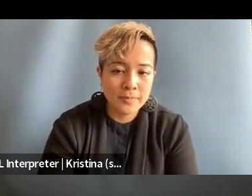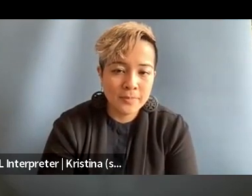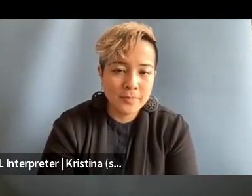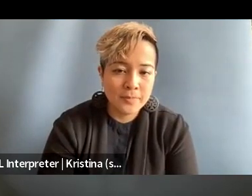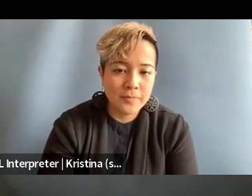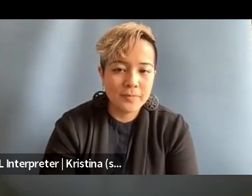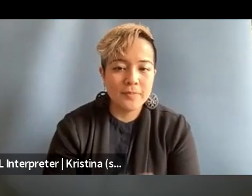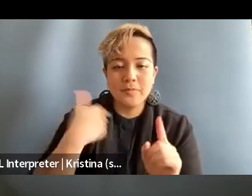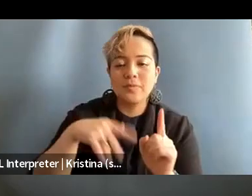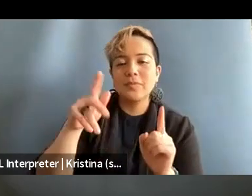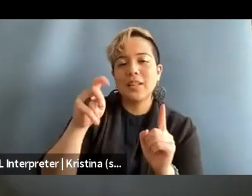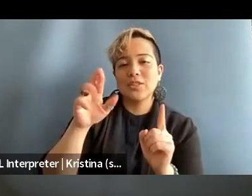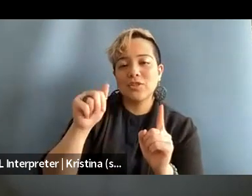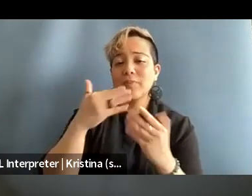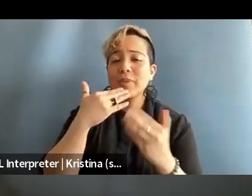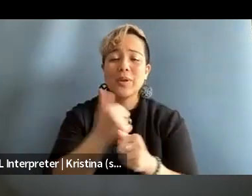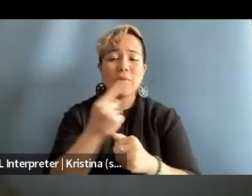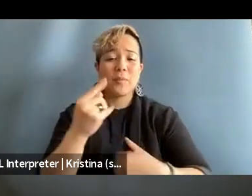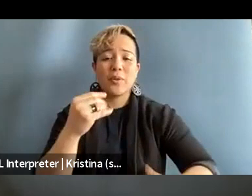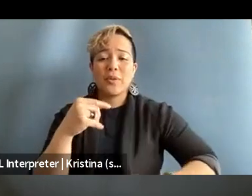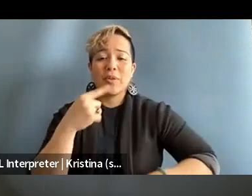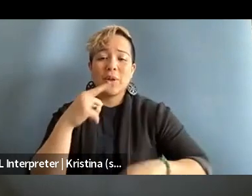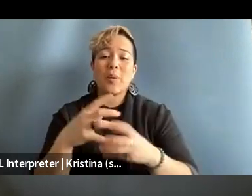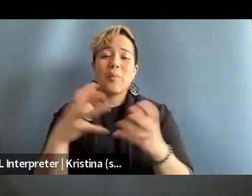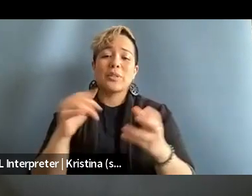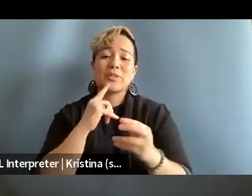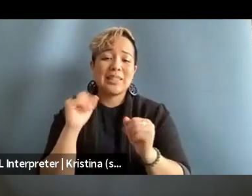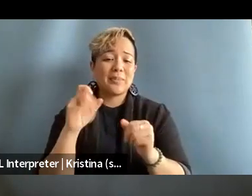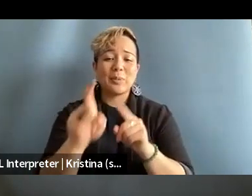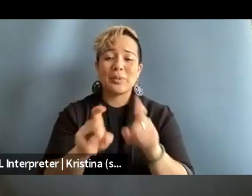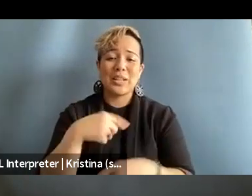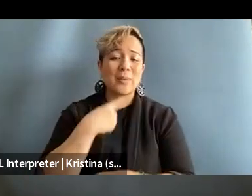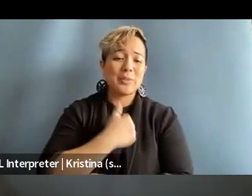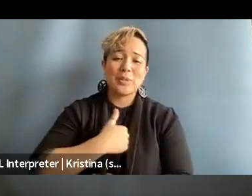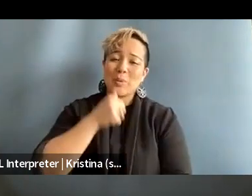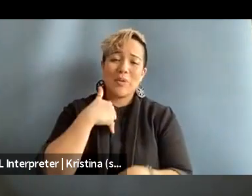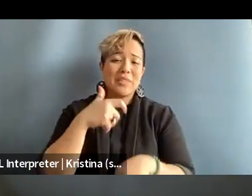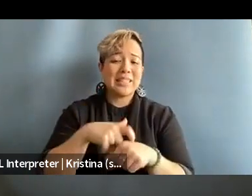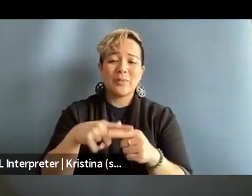This is Kendra. Thank you, everybody. And there are a bunch of really amazing questions, and I'm sorry we don't have time to get to more of them,